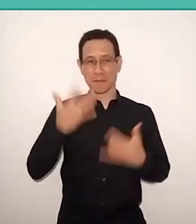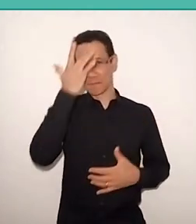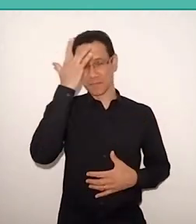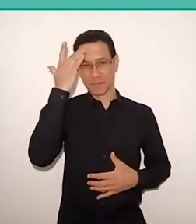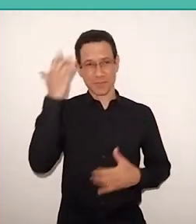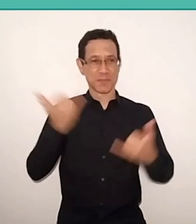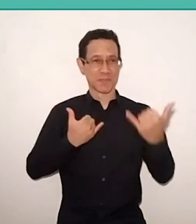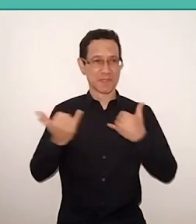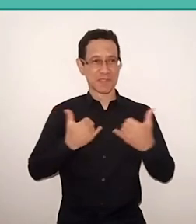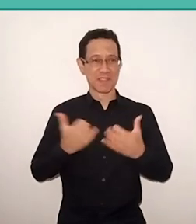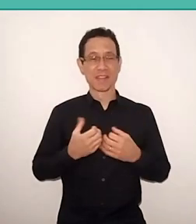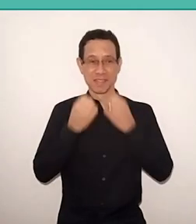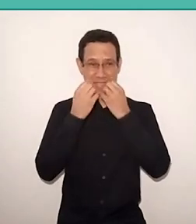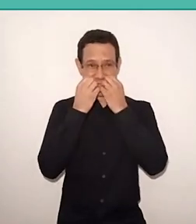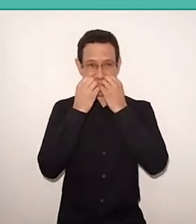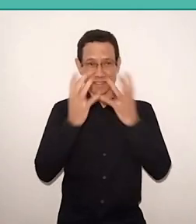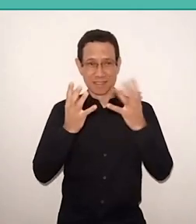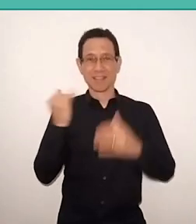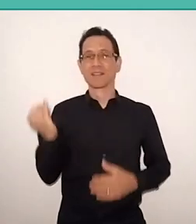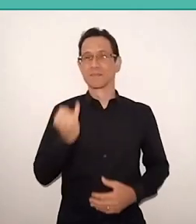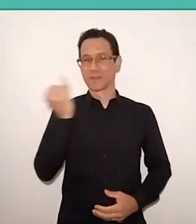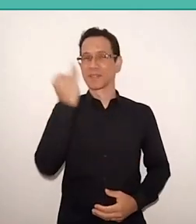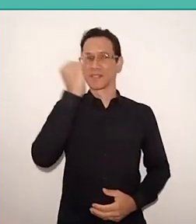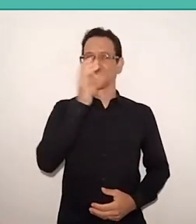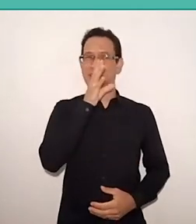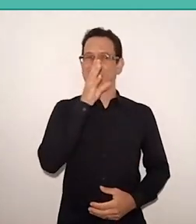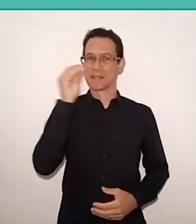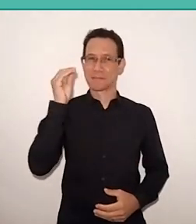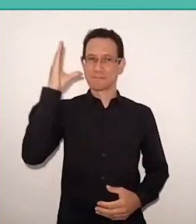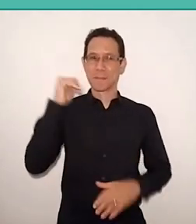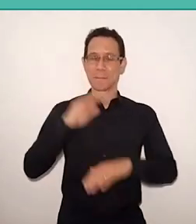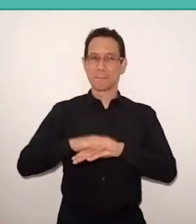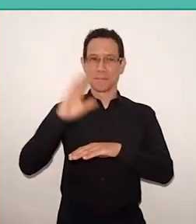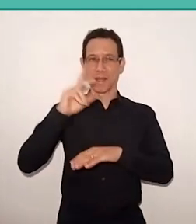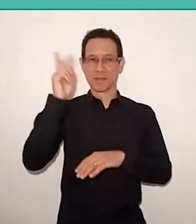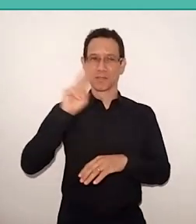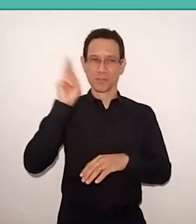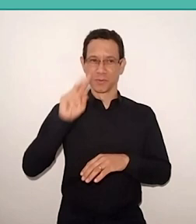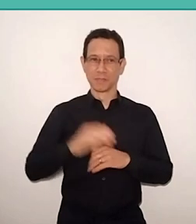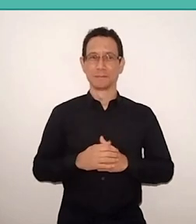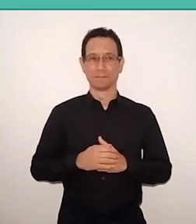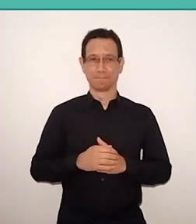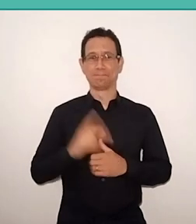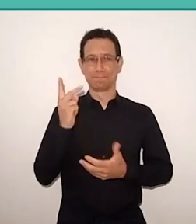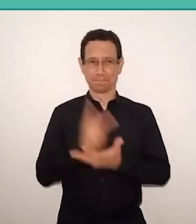that it is important to know more of that story. And we have always been saying that education